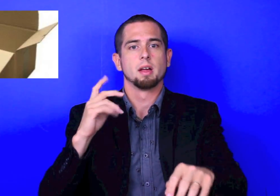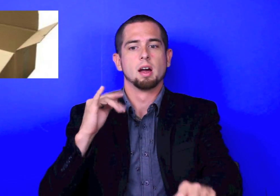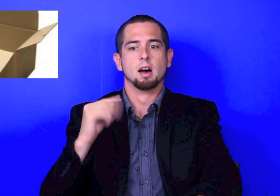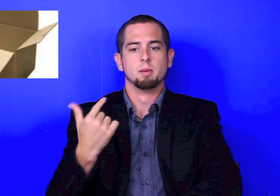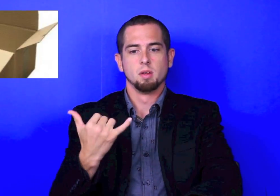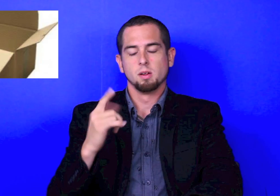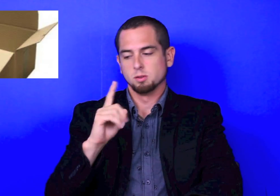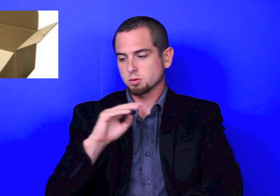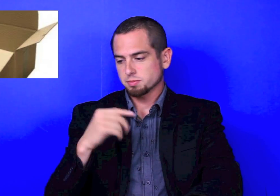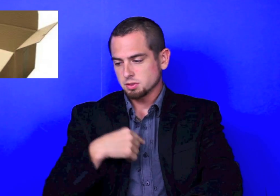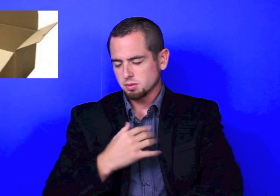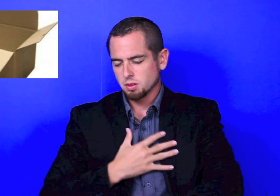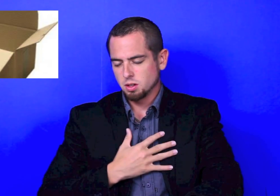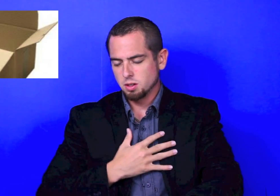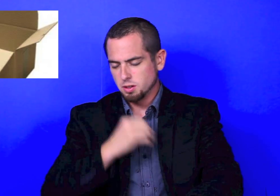I have two cats, and both of them are... are not deaf. I'm unpacking. Excuse me.